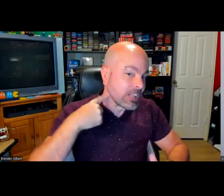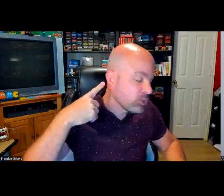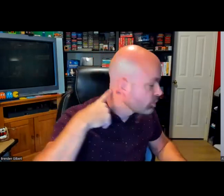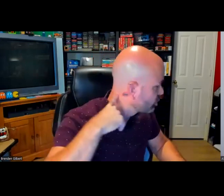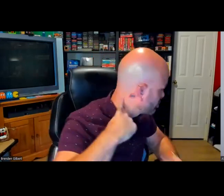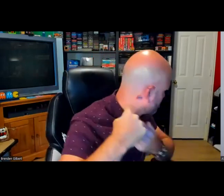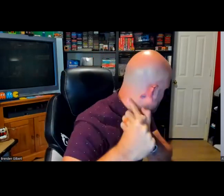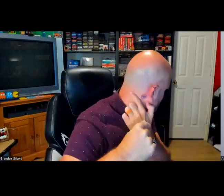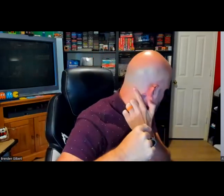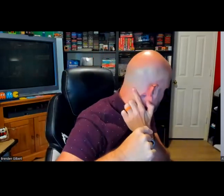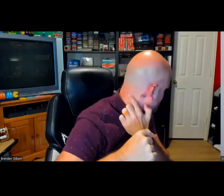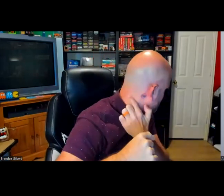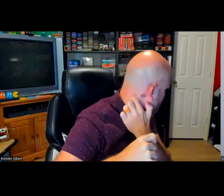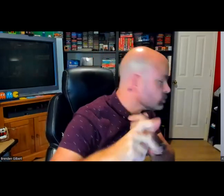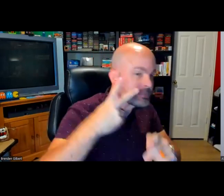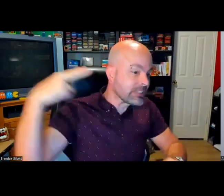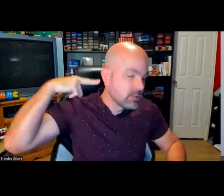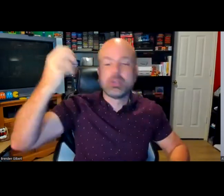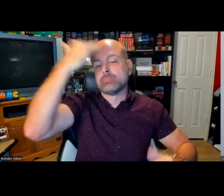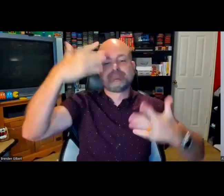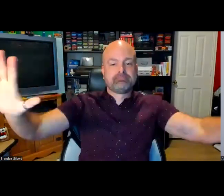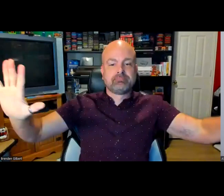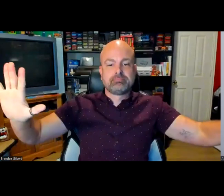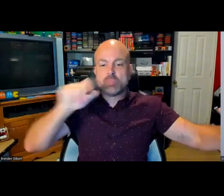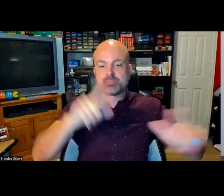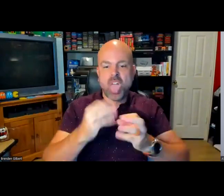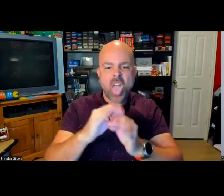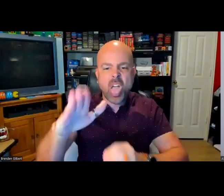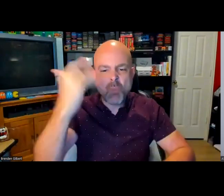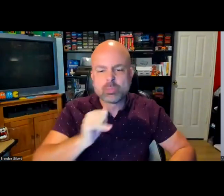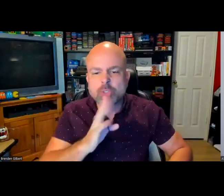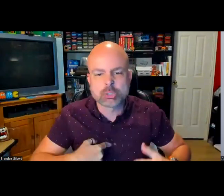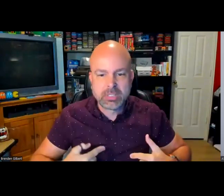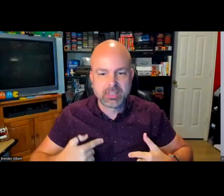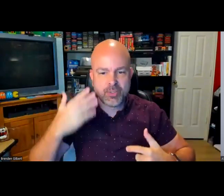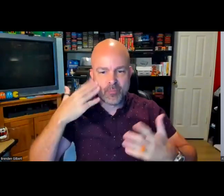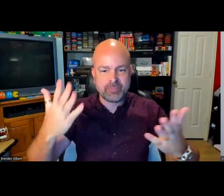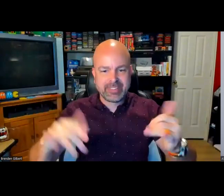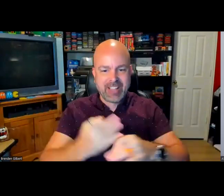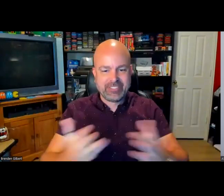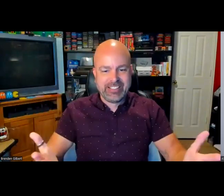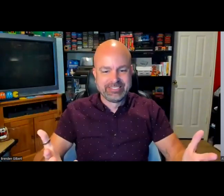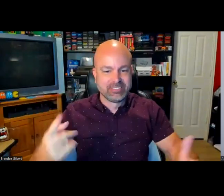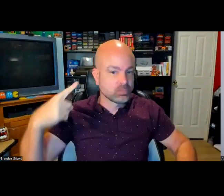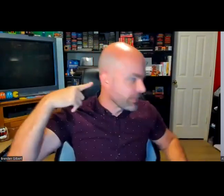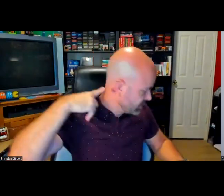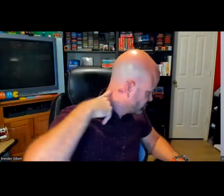work together. I get people thinking all the time that